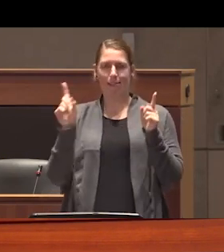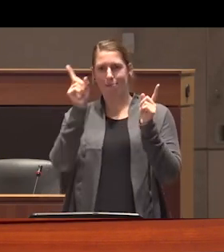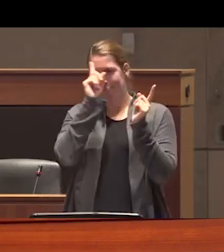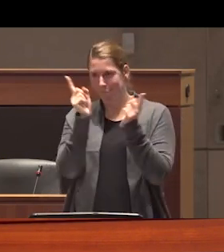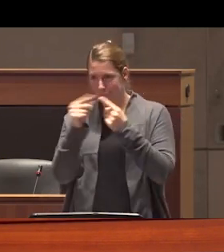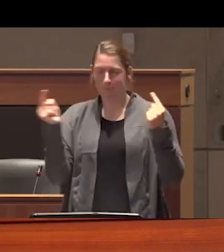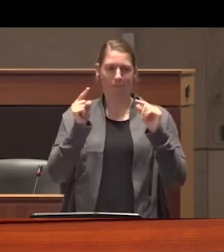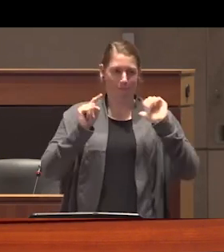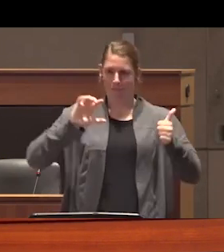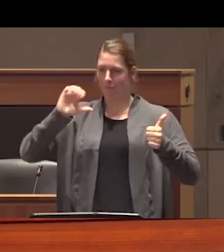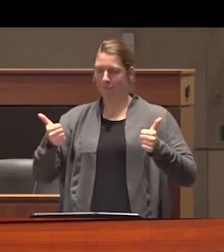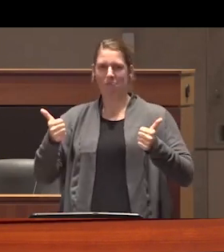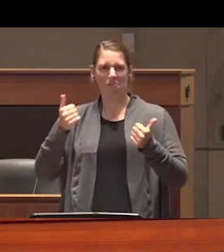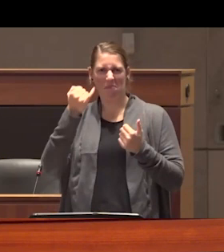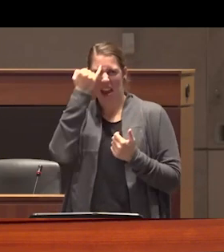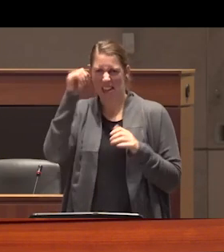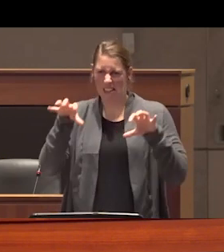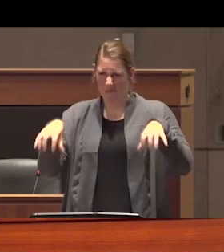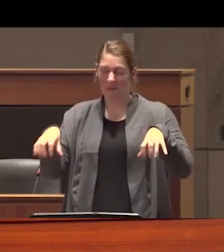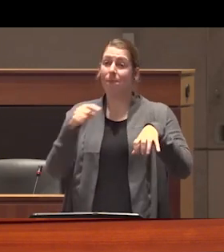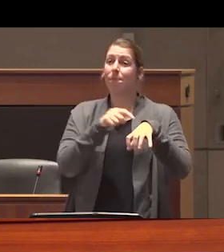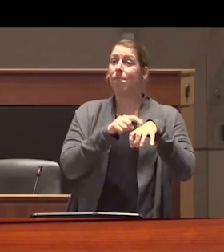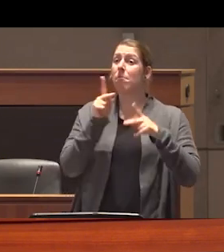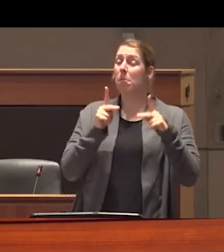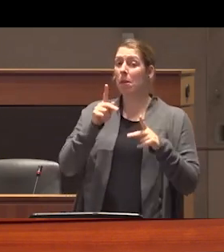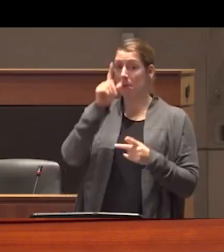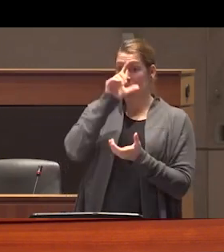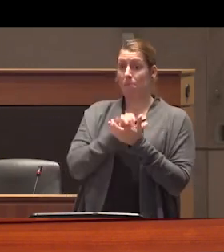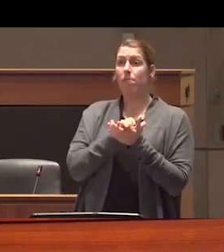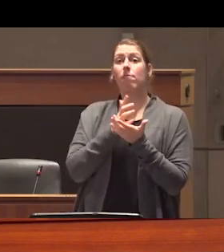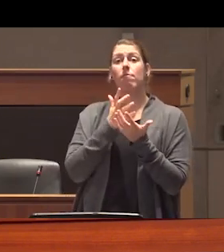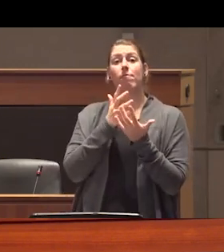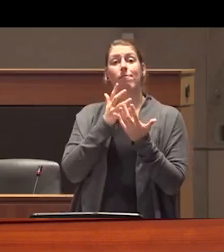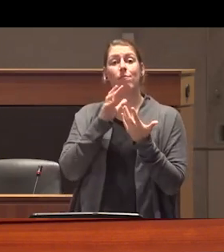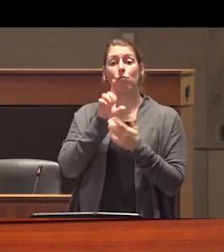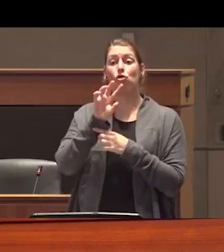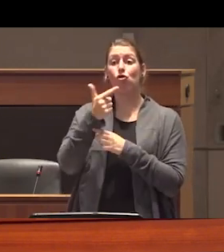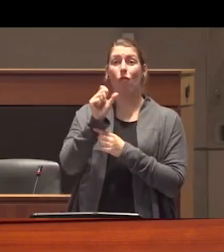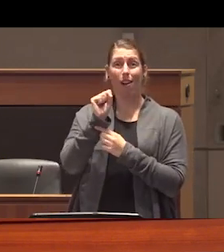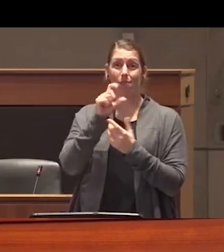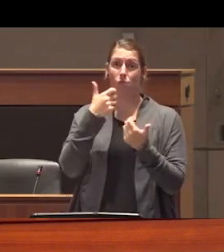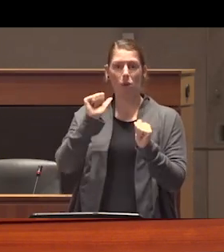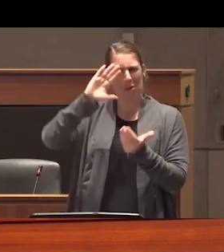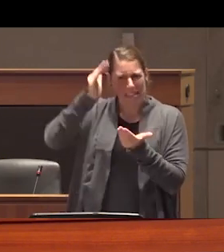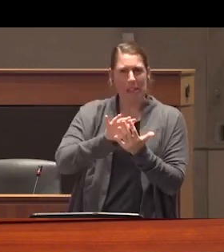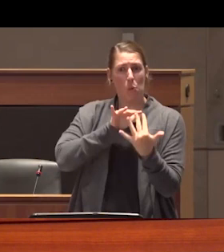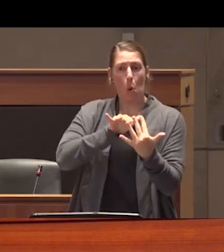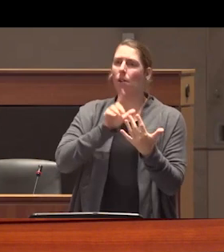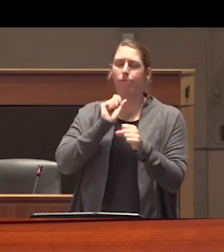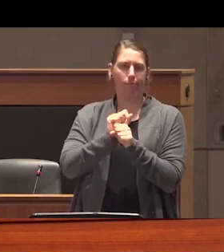exclusive conclusions one the War on Drugs has been a catastrophic failure or two the War on